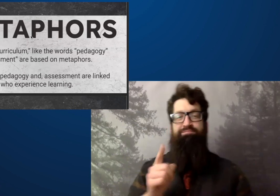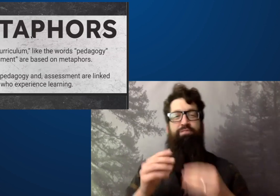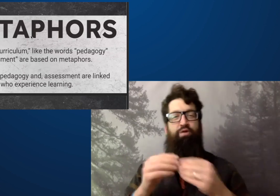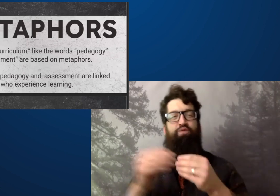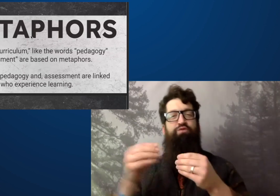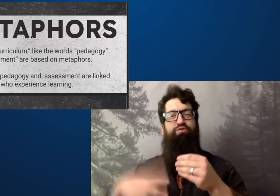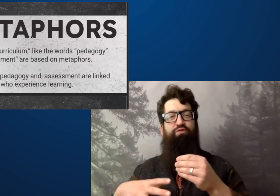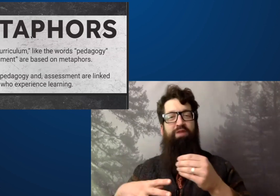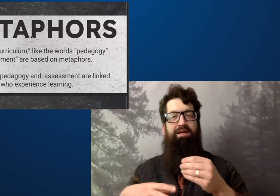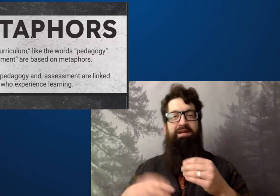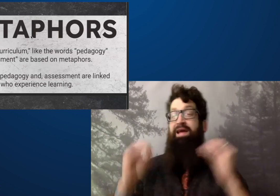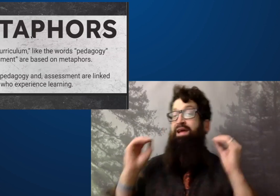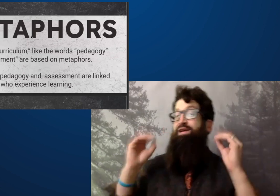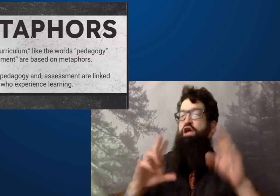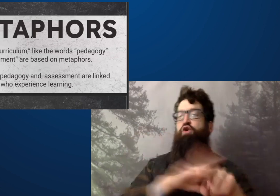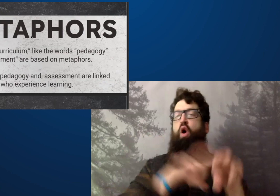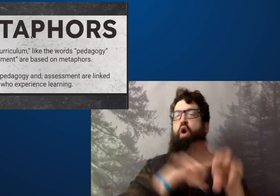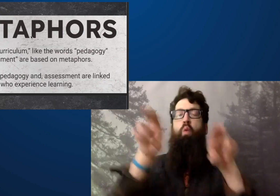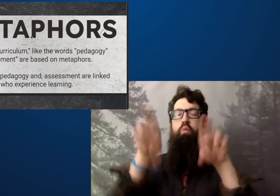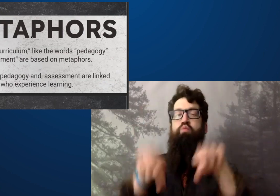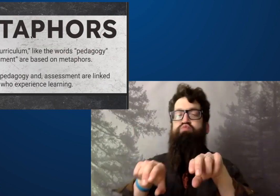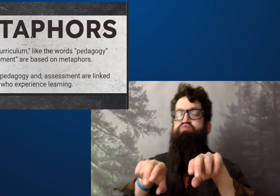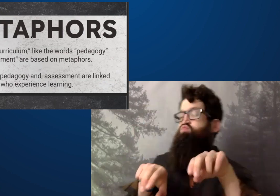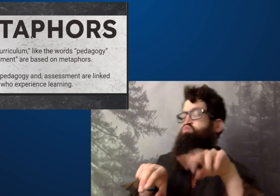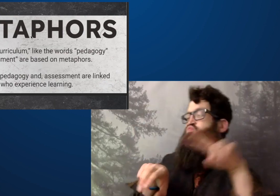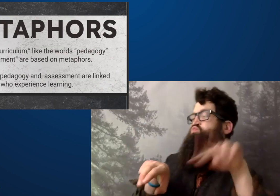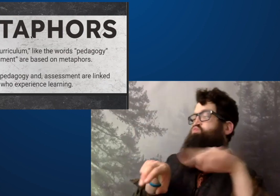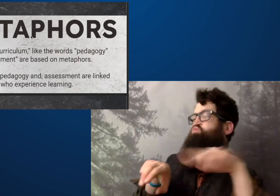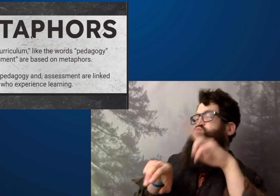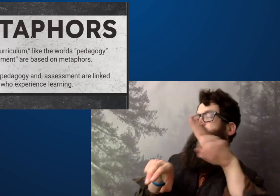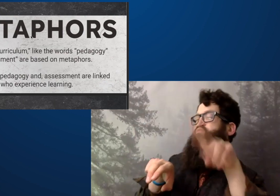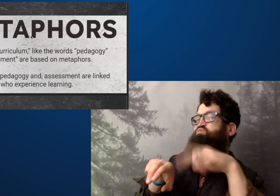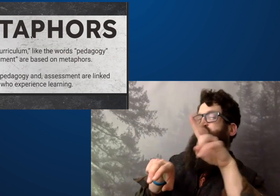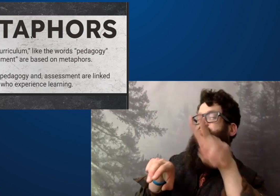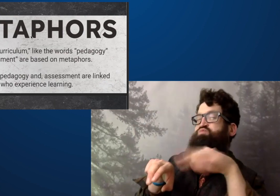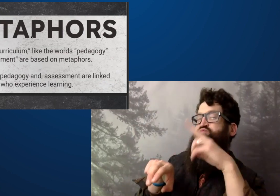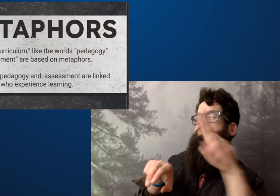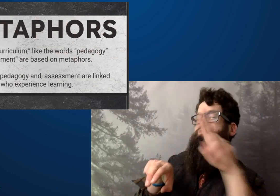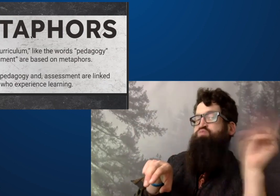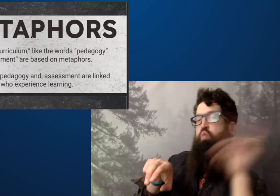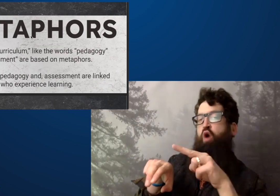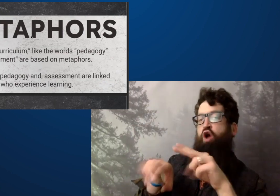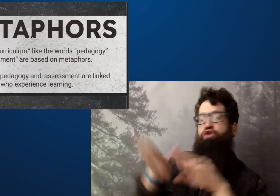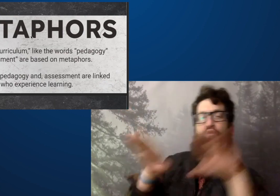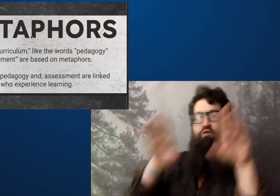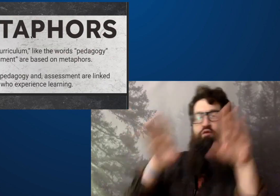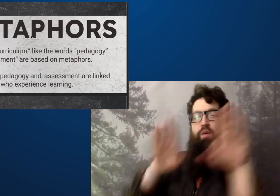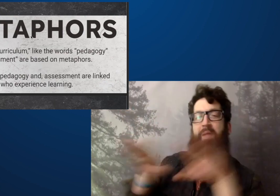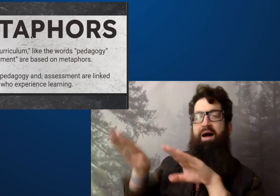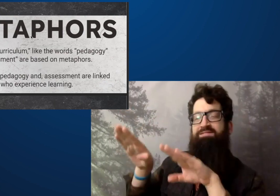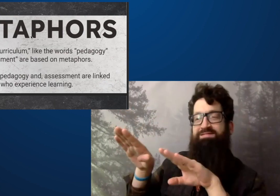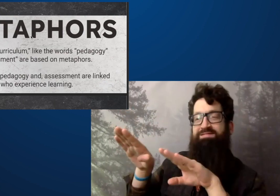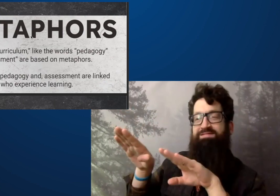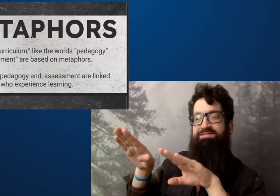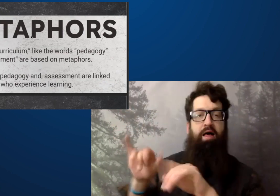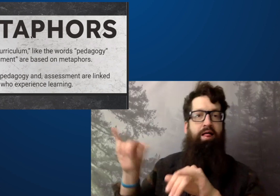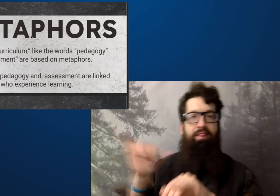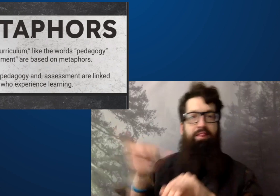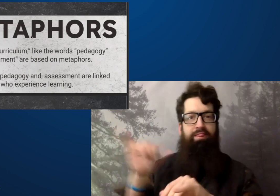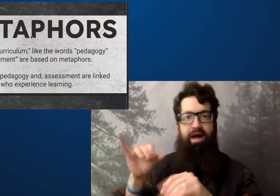Assessment comes from the root of sitting next to or having an instructor